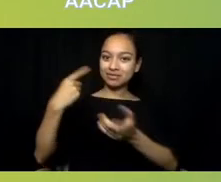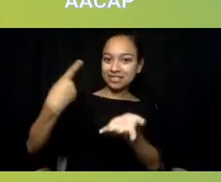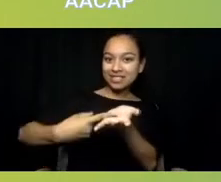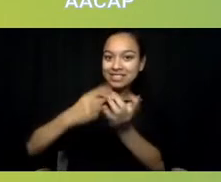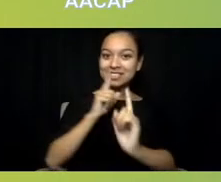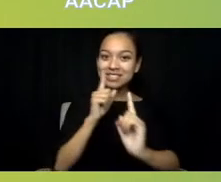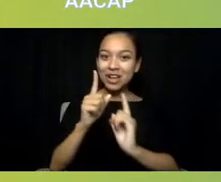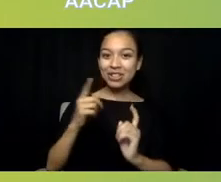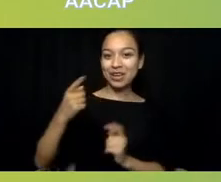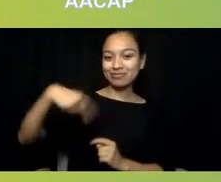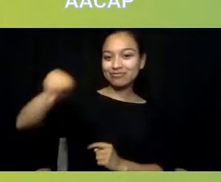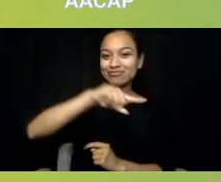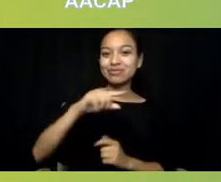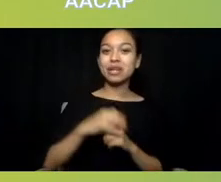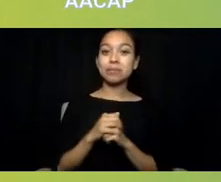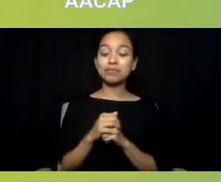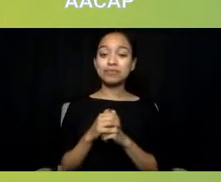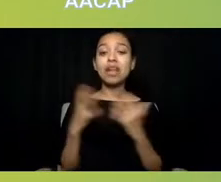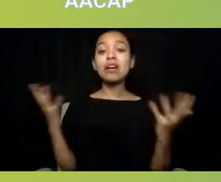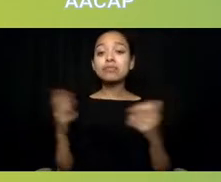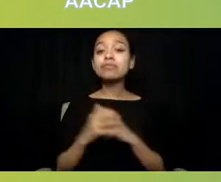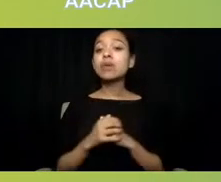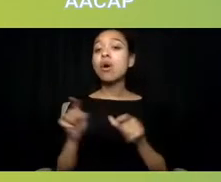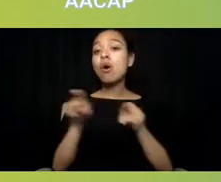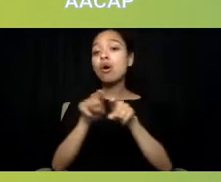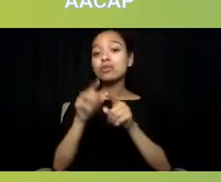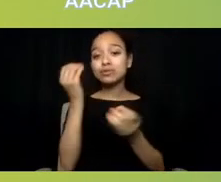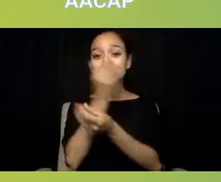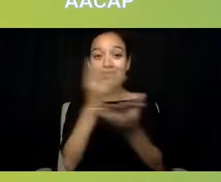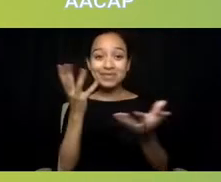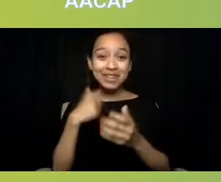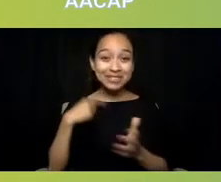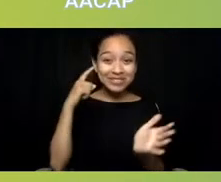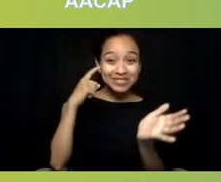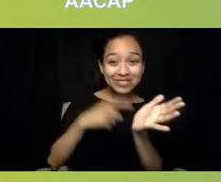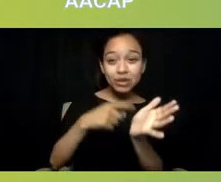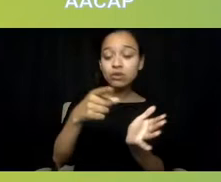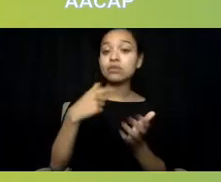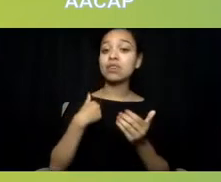but as well to our audience that we have an amazing ASL interpreter that will be live in the corner of the screen